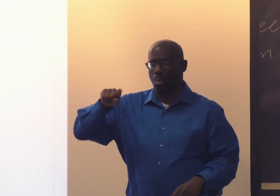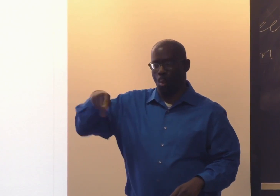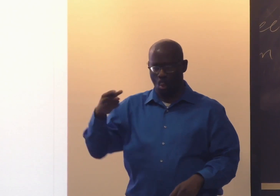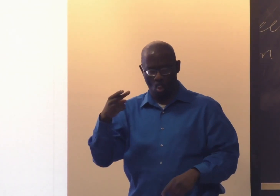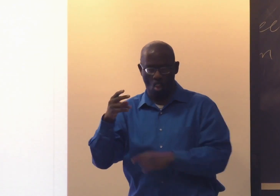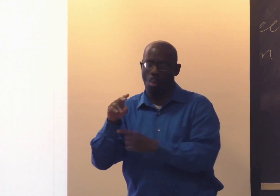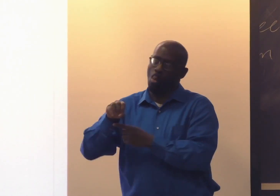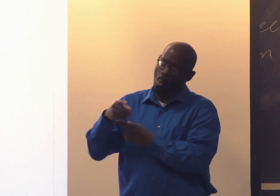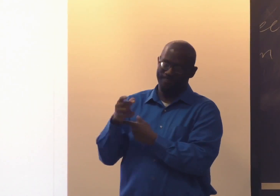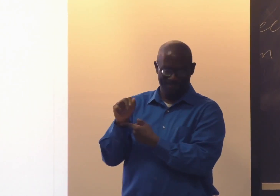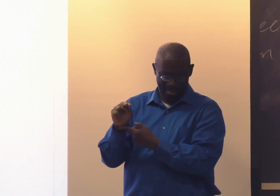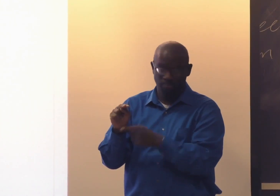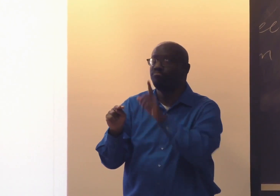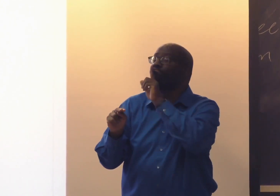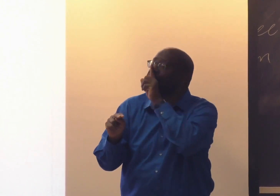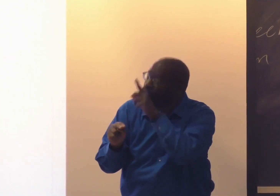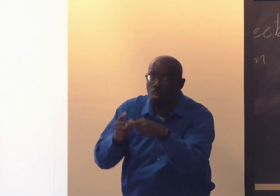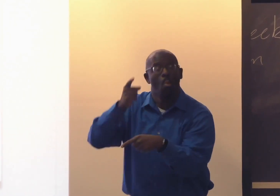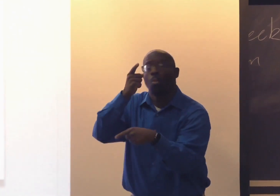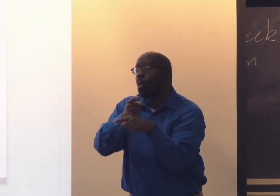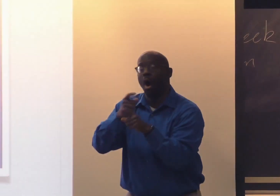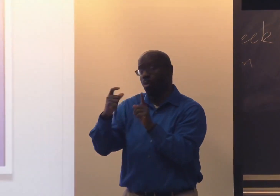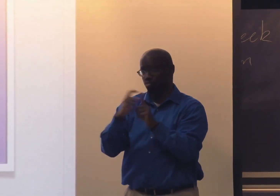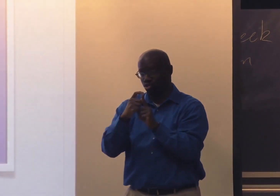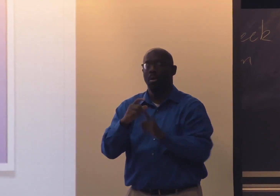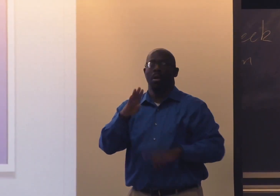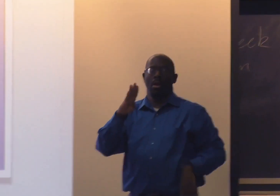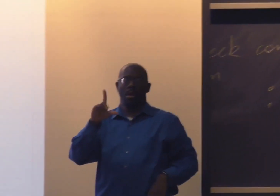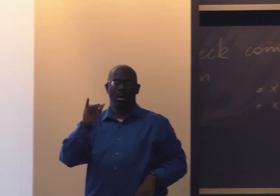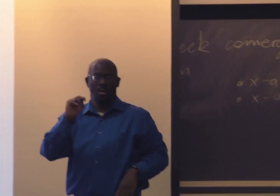the Black Deaf Orphan School, really it